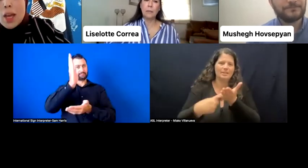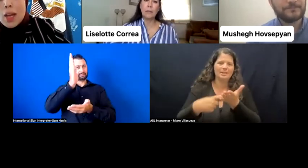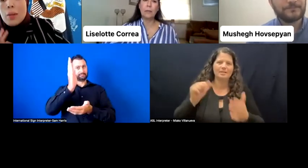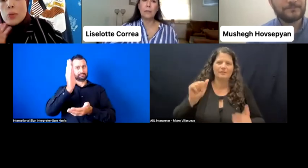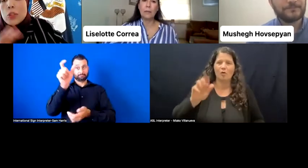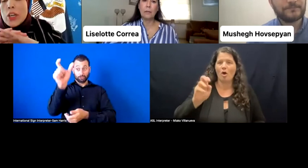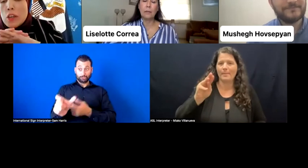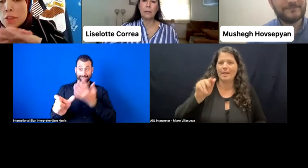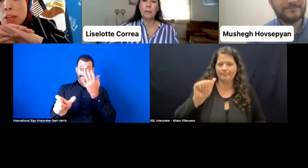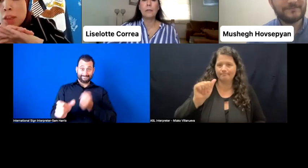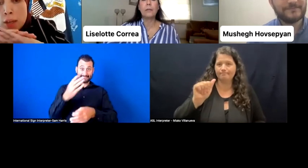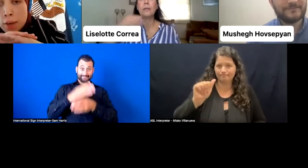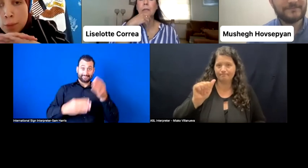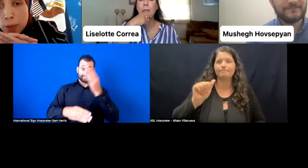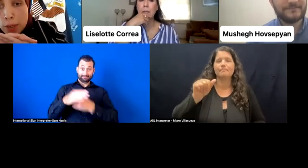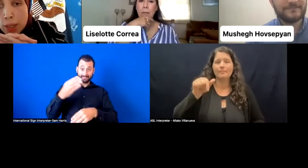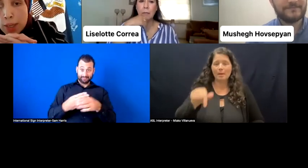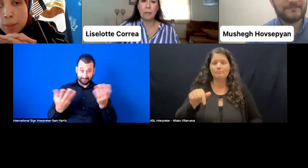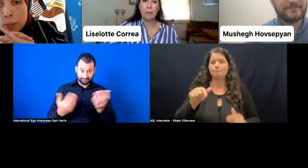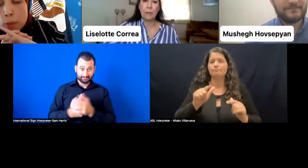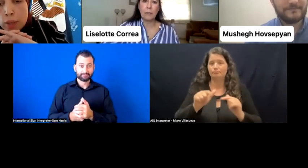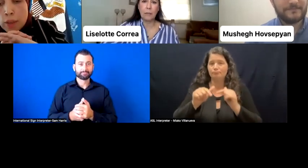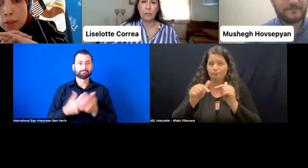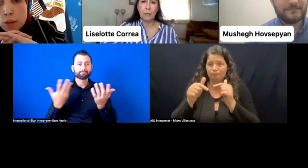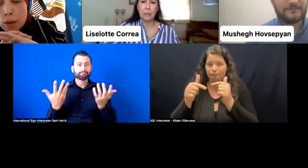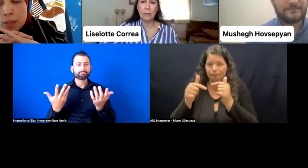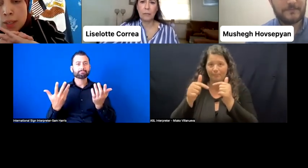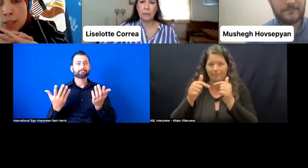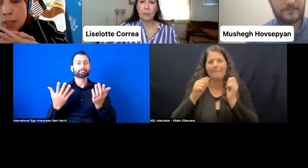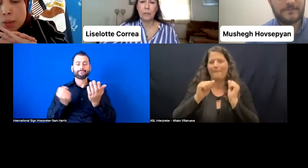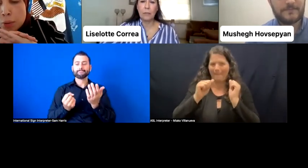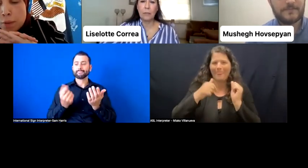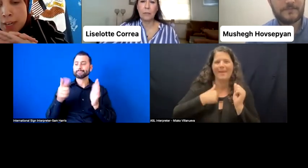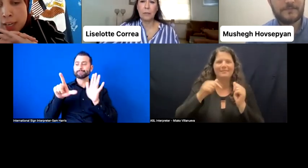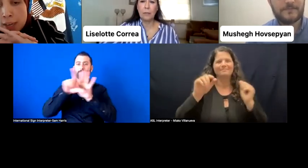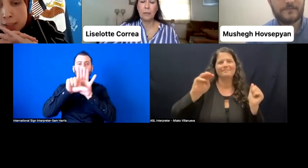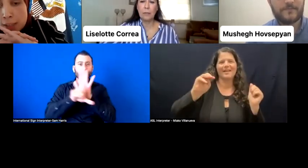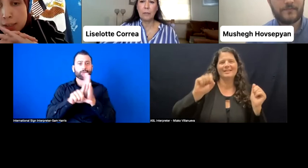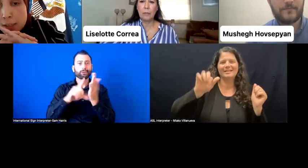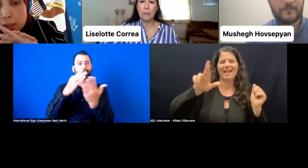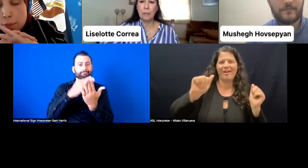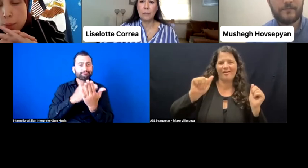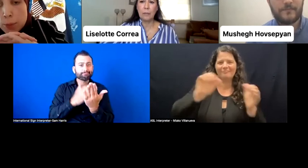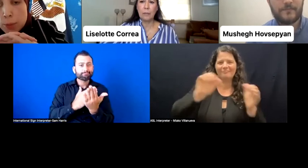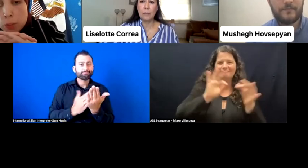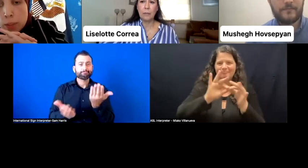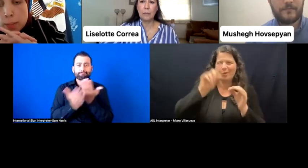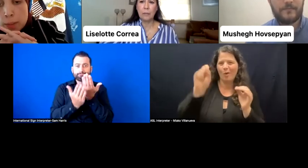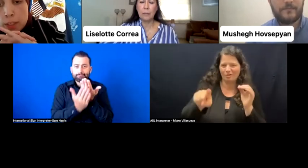Mushegh, you've done a lot of work with-- on providing access for persons with disabilities